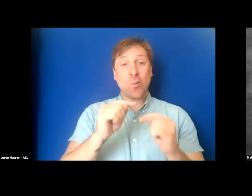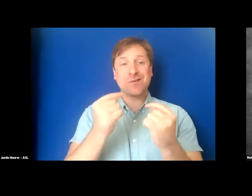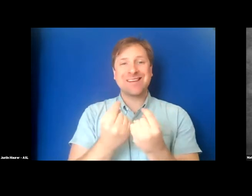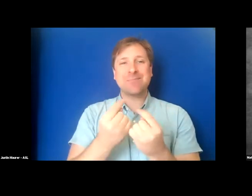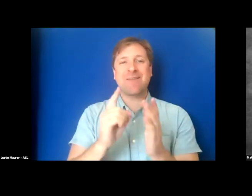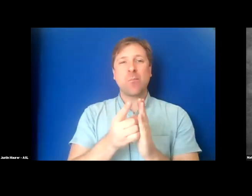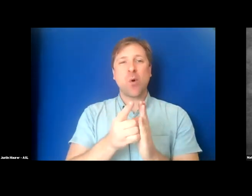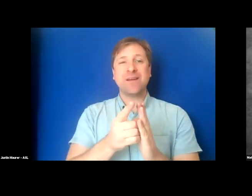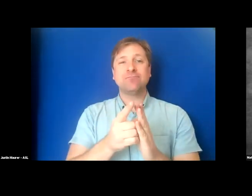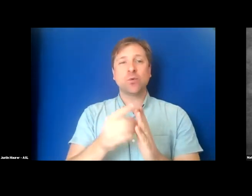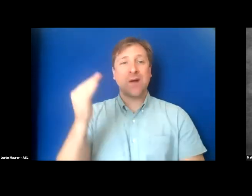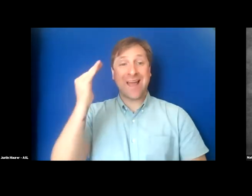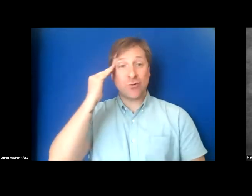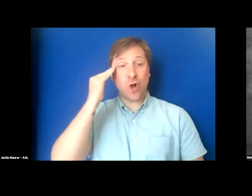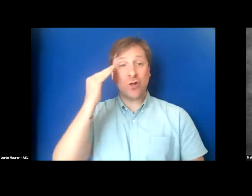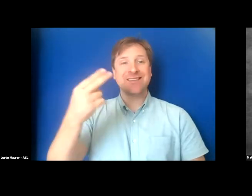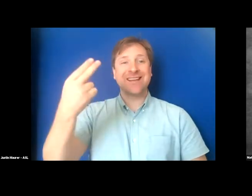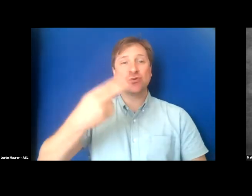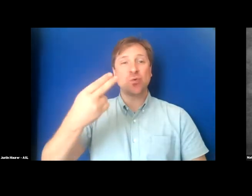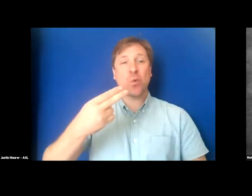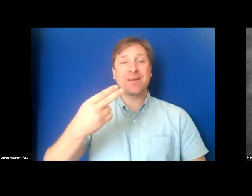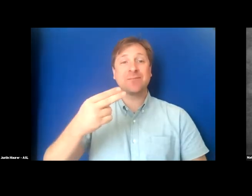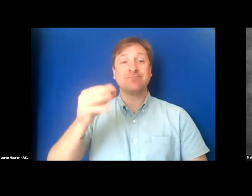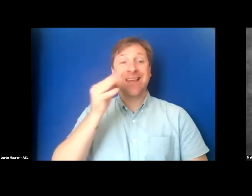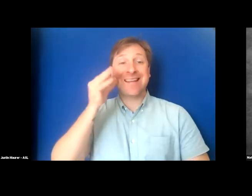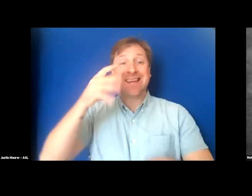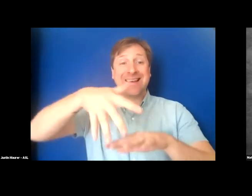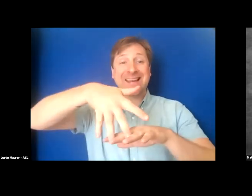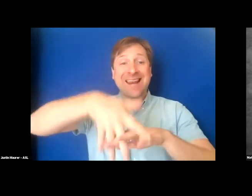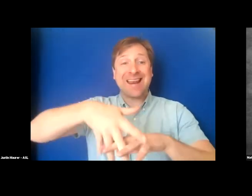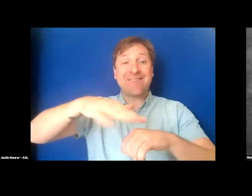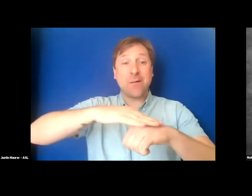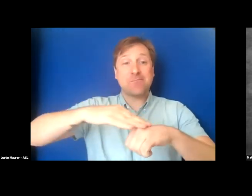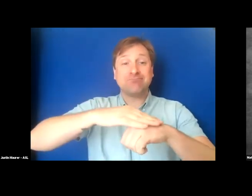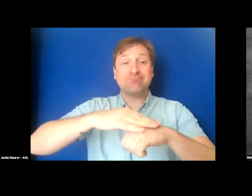the historic and current Native American communities from the Chicago region where our team is based.